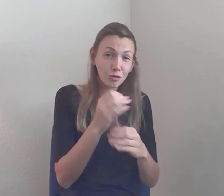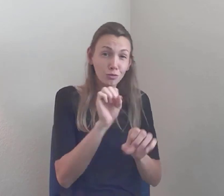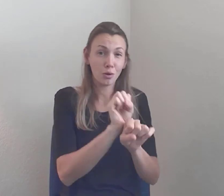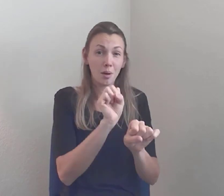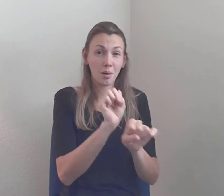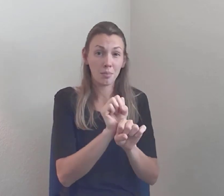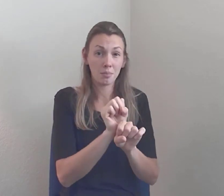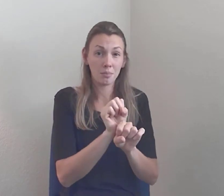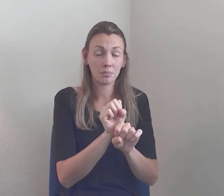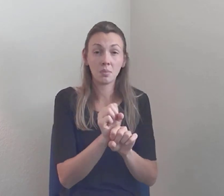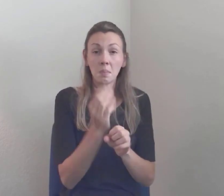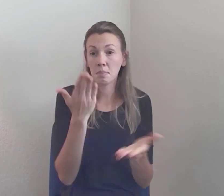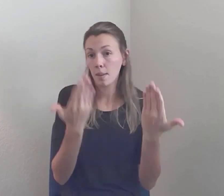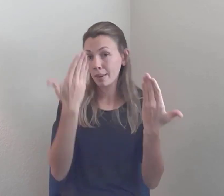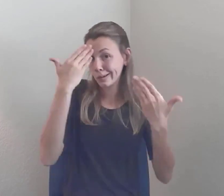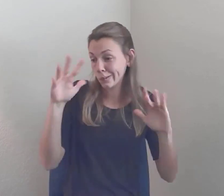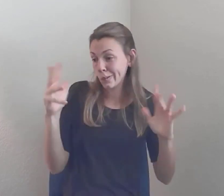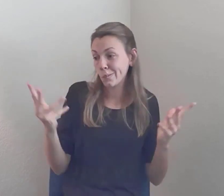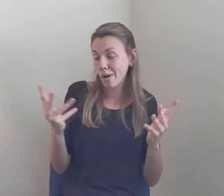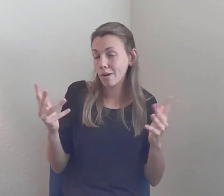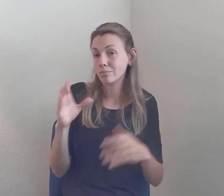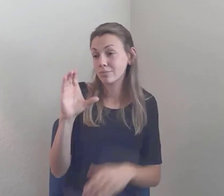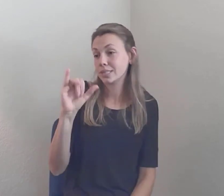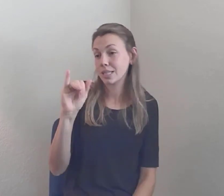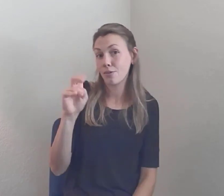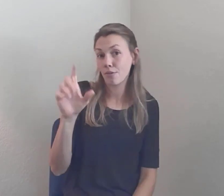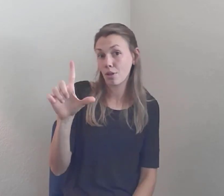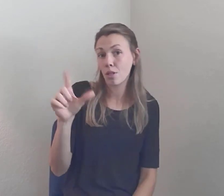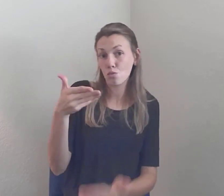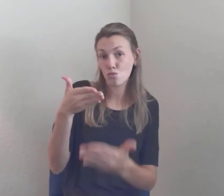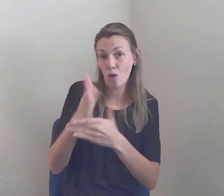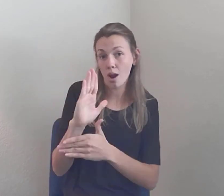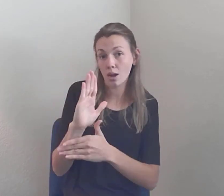You might have heard of the HEALS Act, that's spelled H-E-A-L-S...